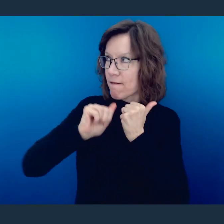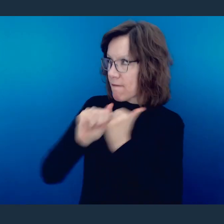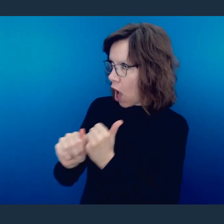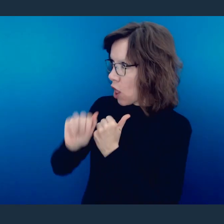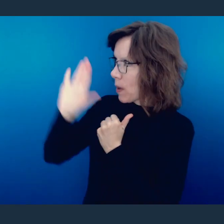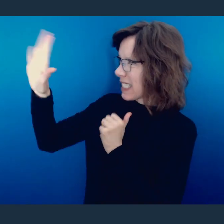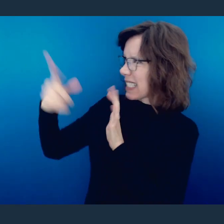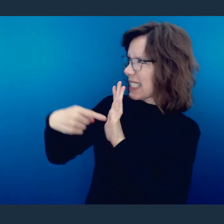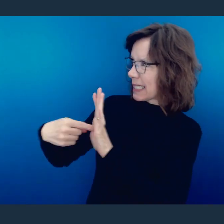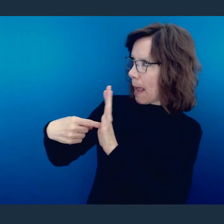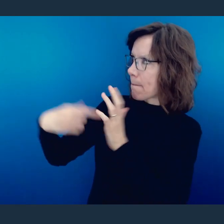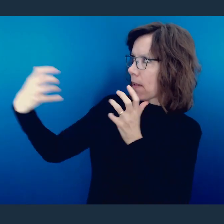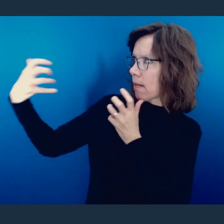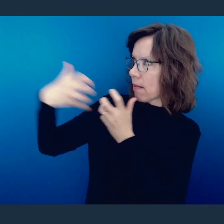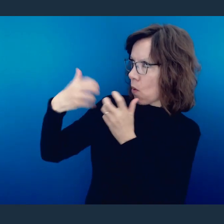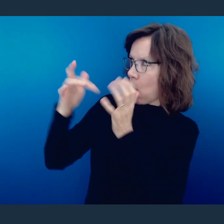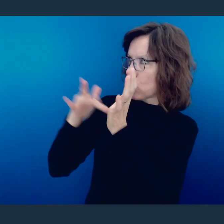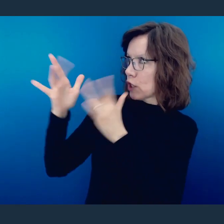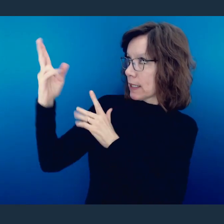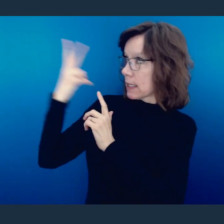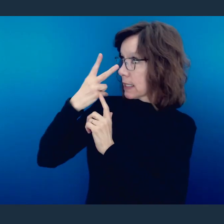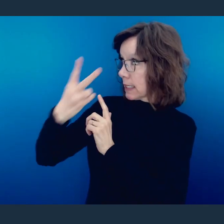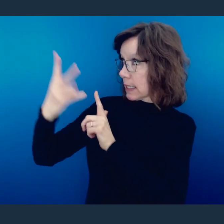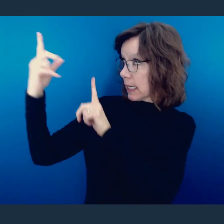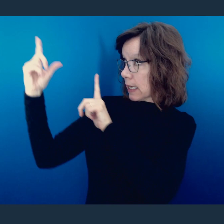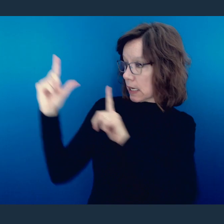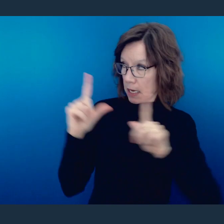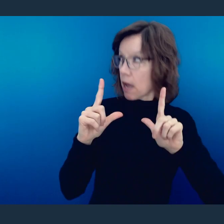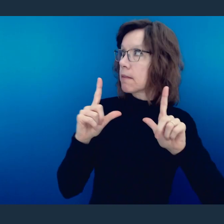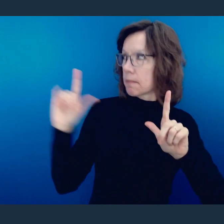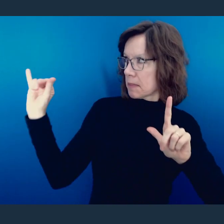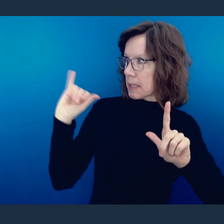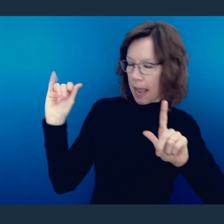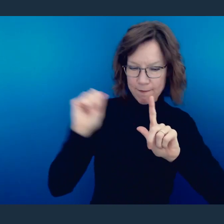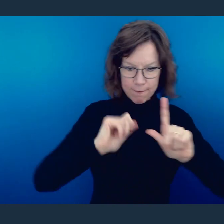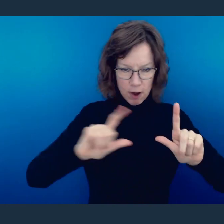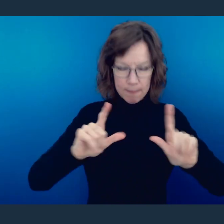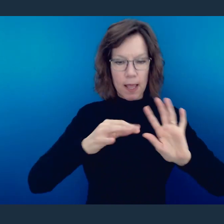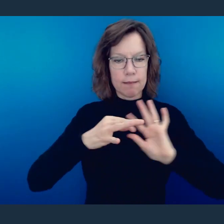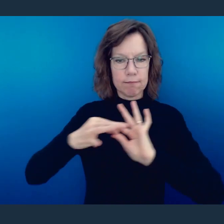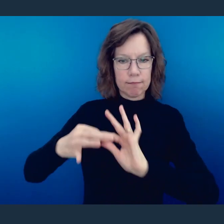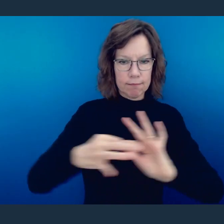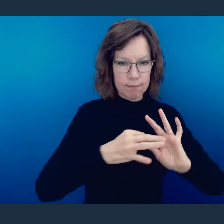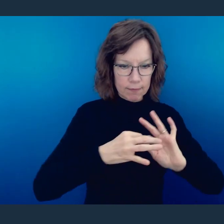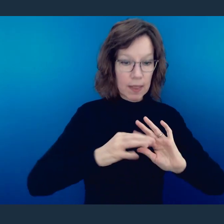the example or in accordance with the way Jesus sees things so that I can get the glory.